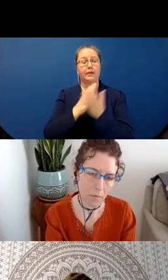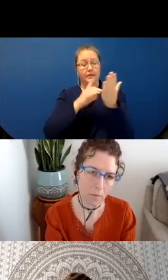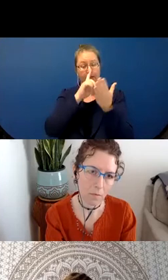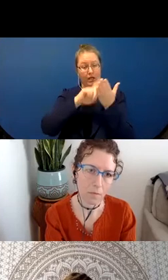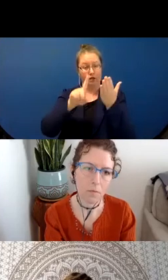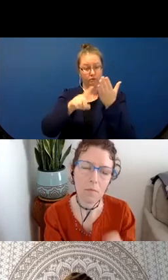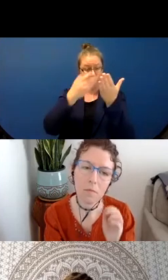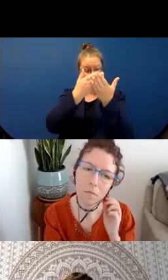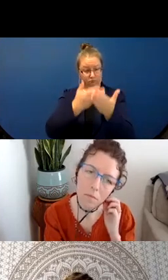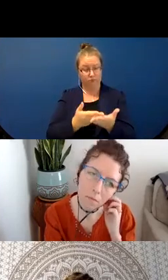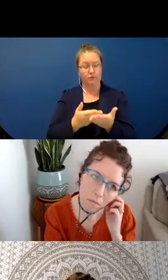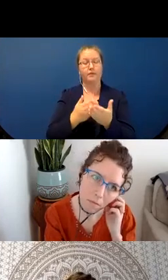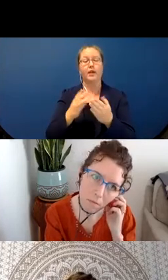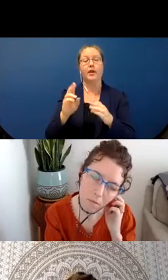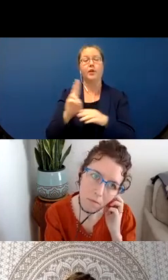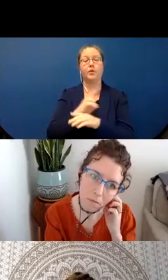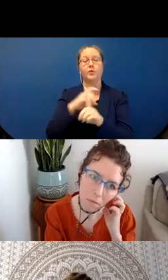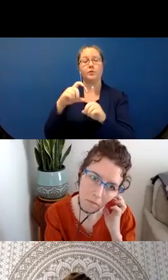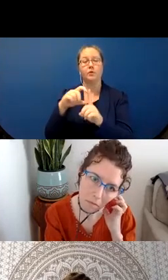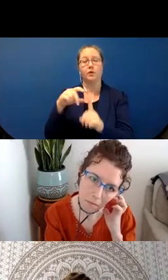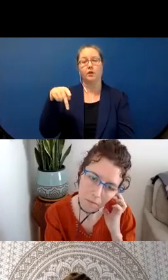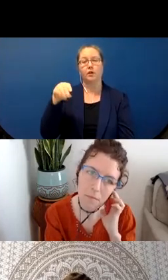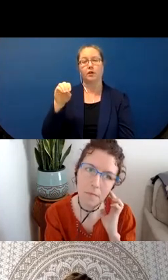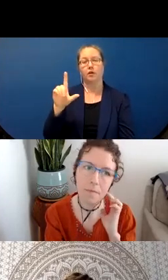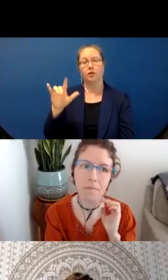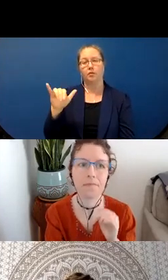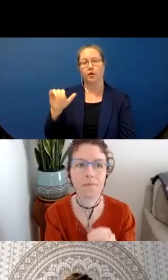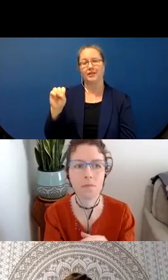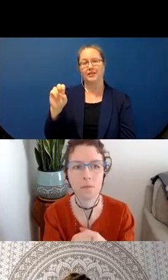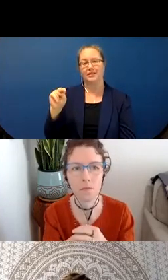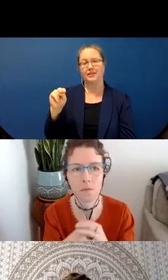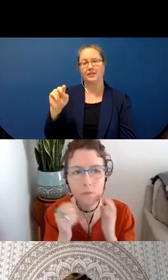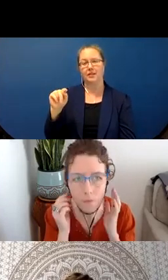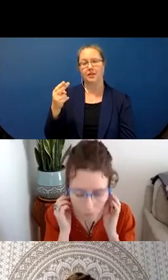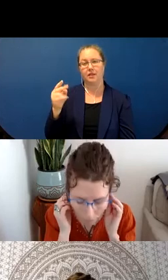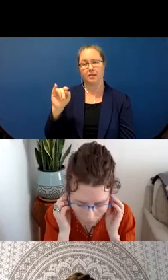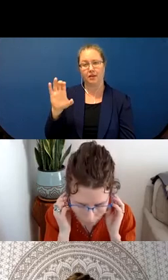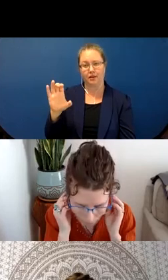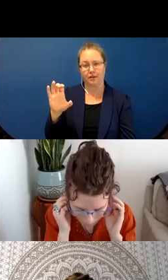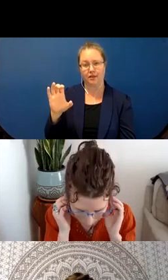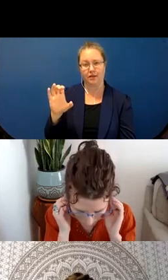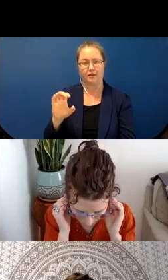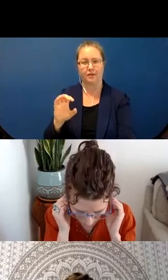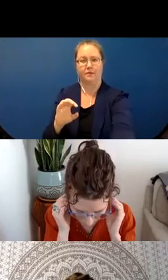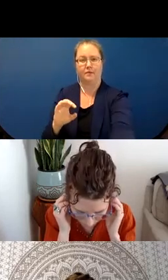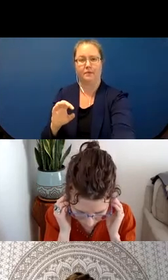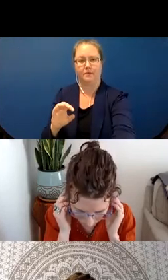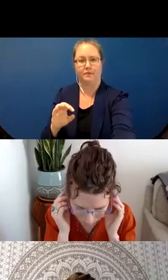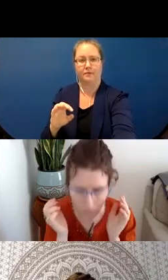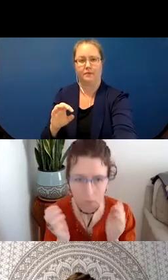researchers use the term polysynthetic or highly synthetic. There's a variety of adjectives